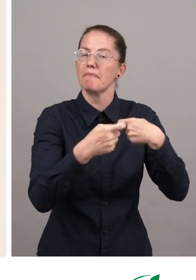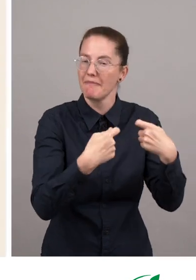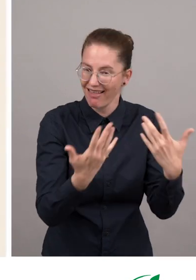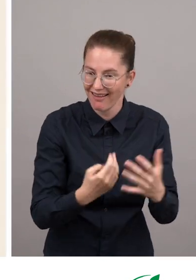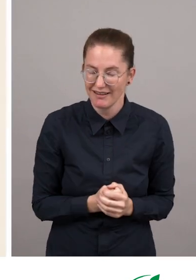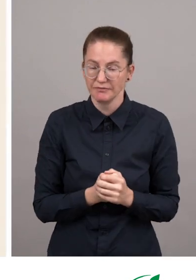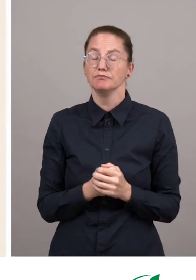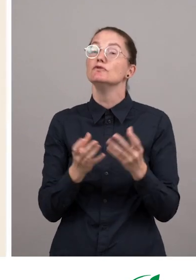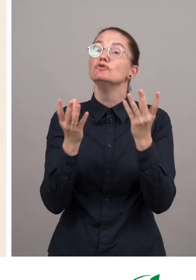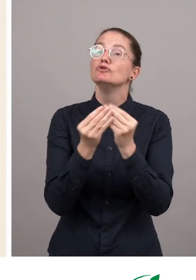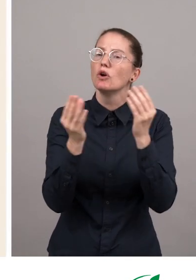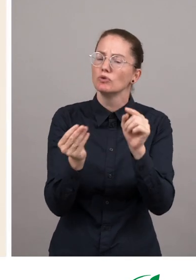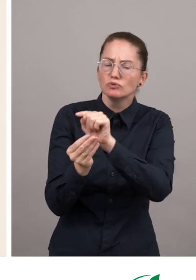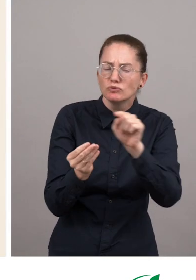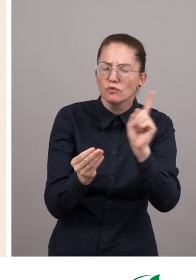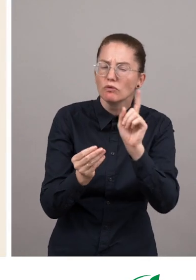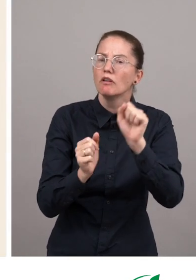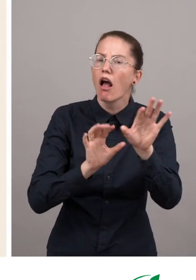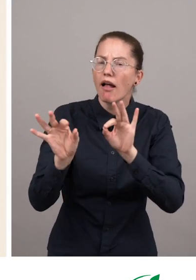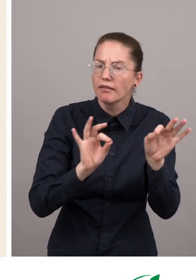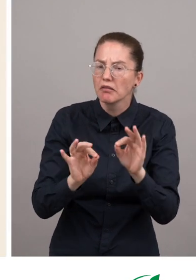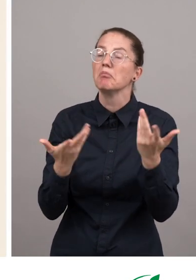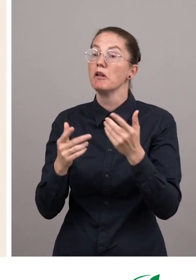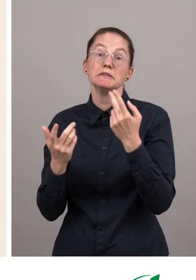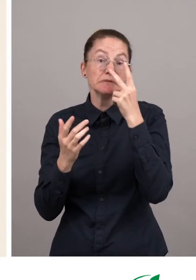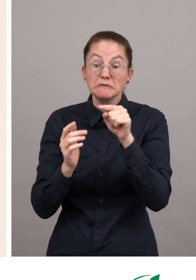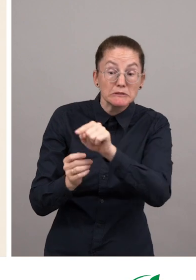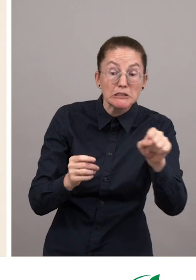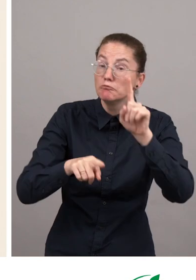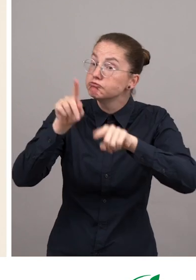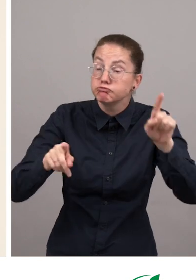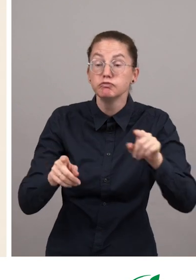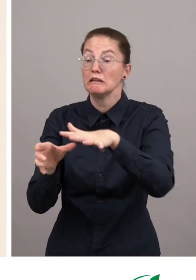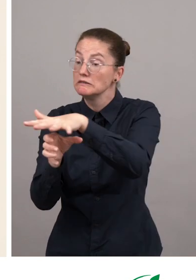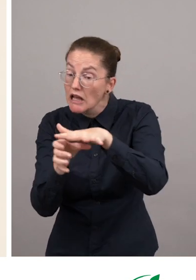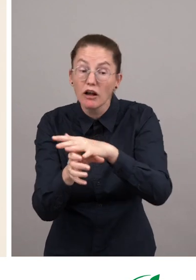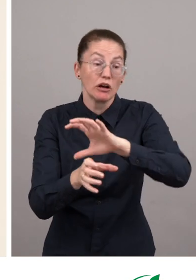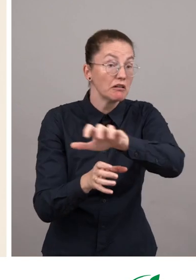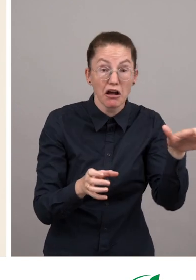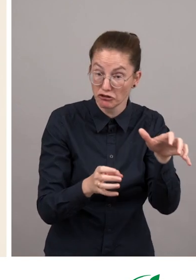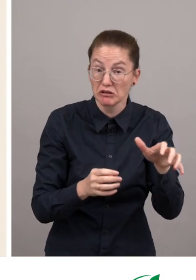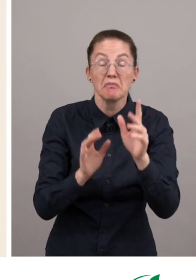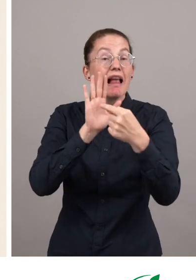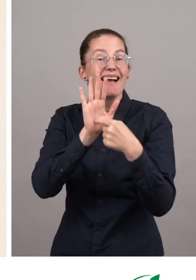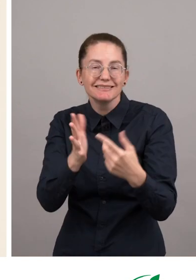We are seeking nominations from all sectors and all countries. For example, internships and vocational training programmes for persons